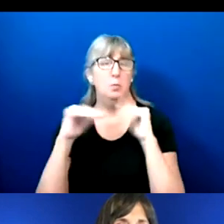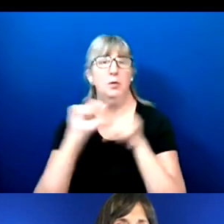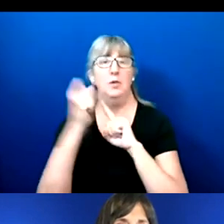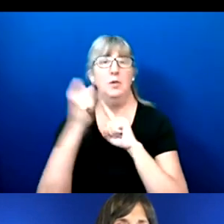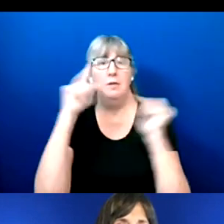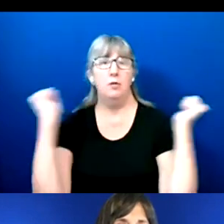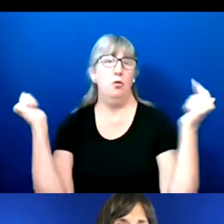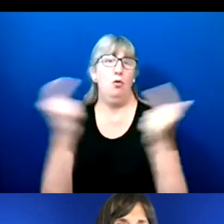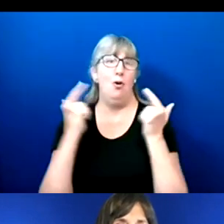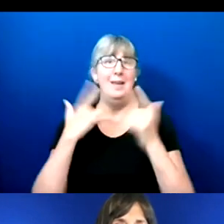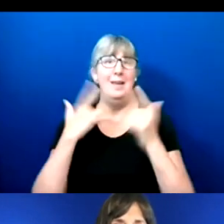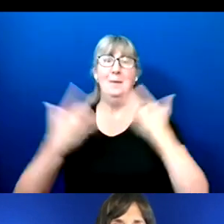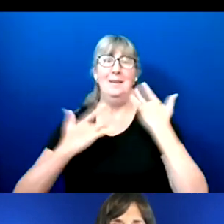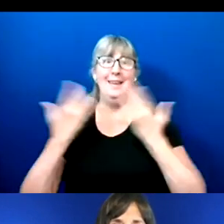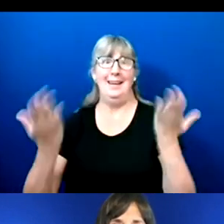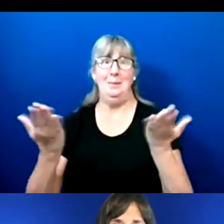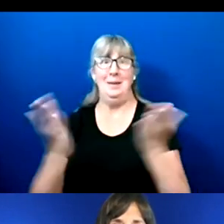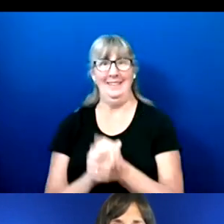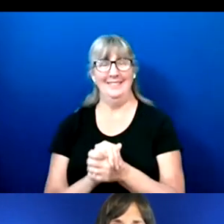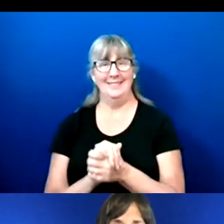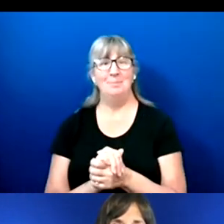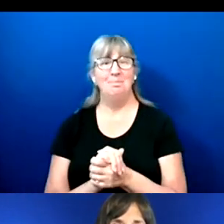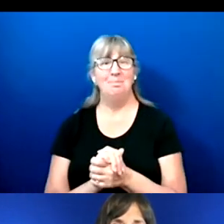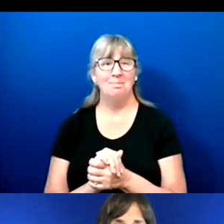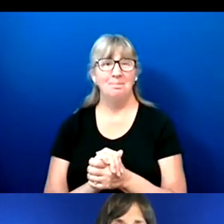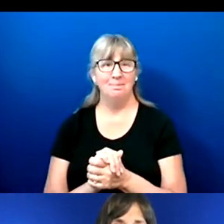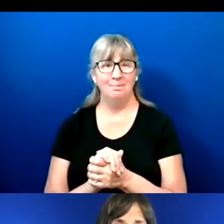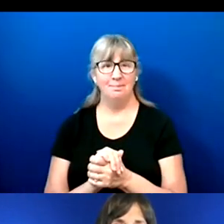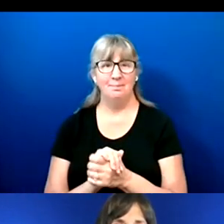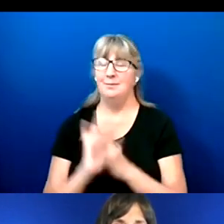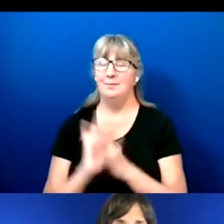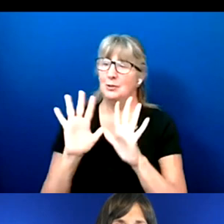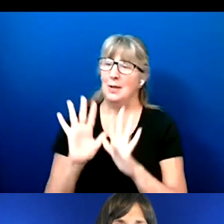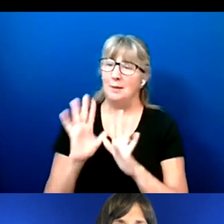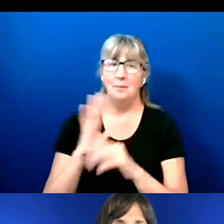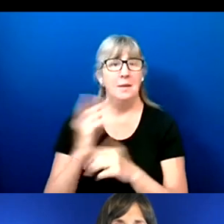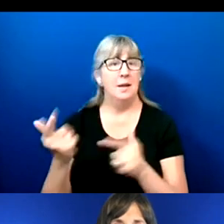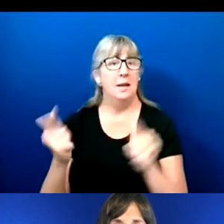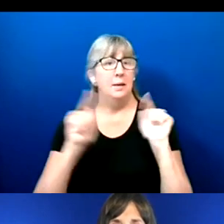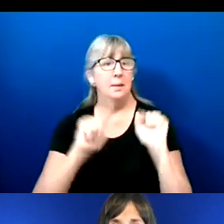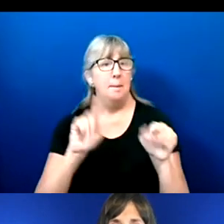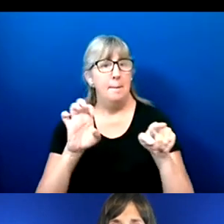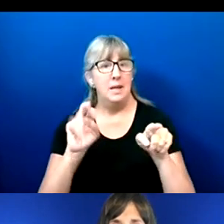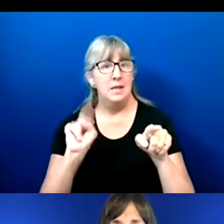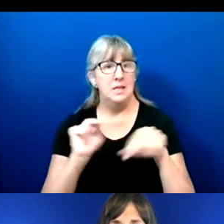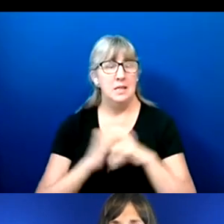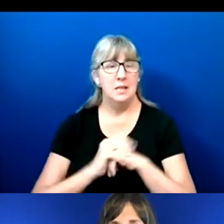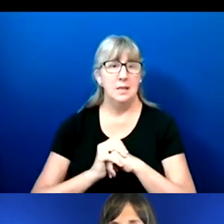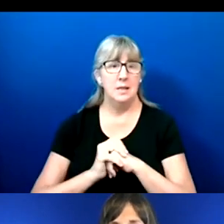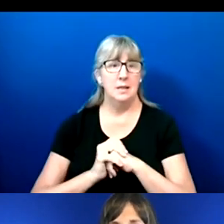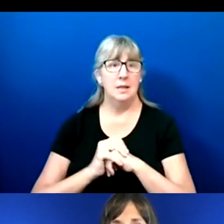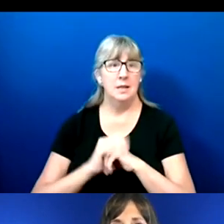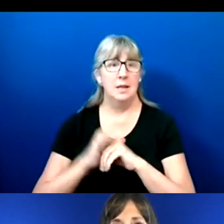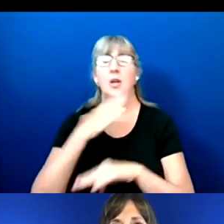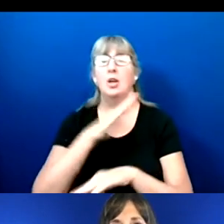And I am super-excited to be here with you all today. Great. And Ben. Good afternoon, everyone.